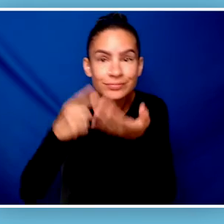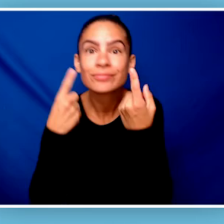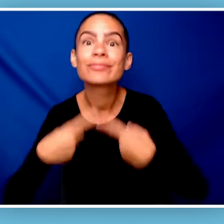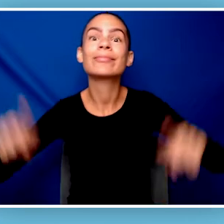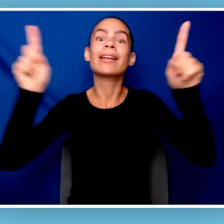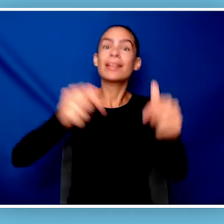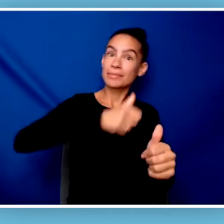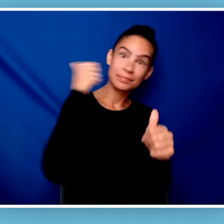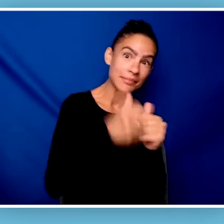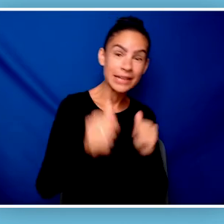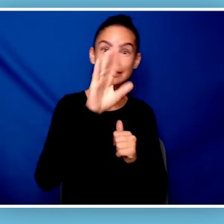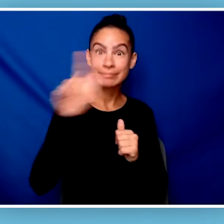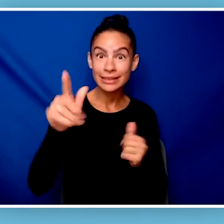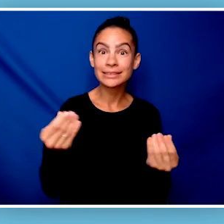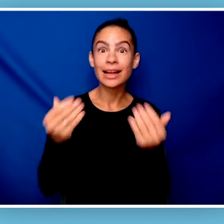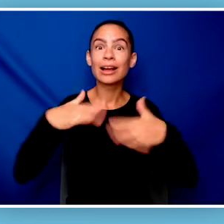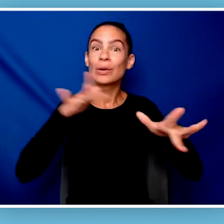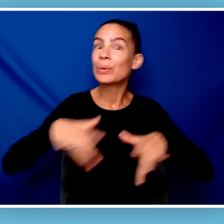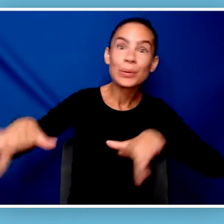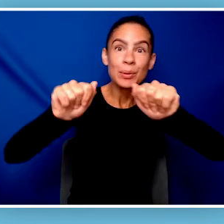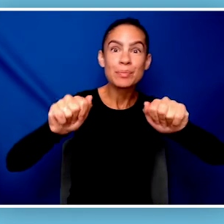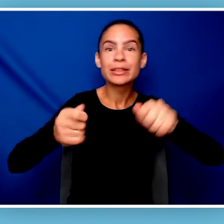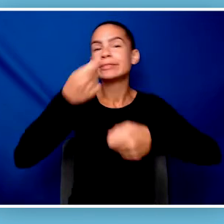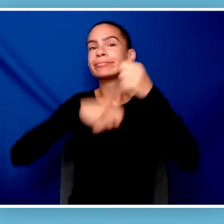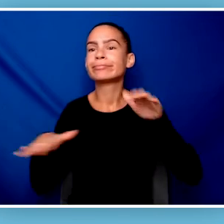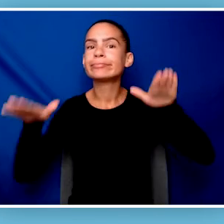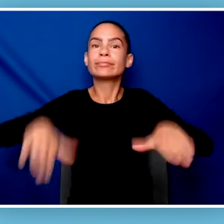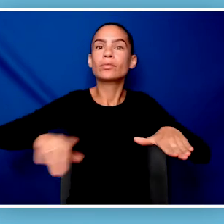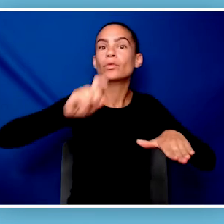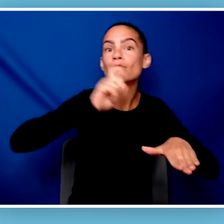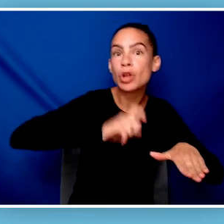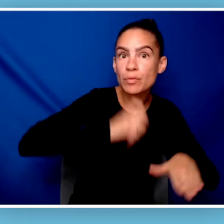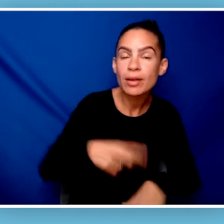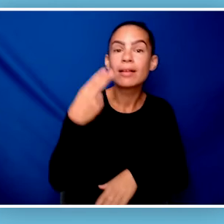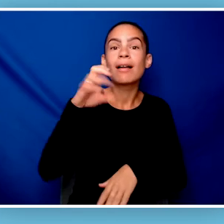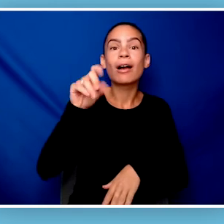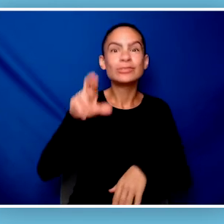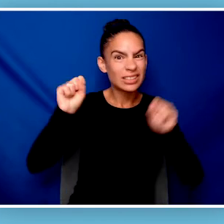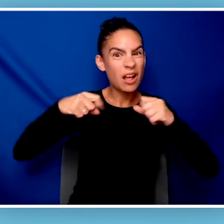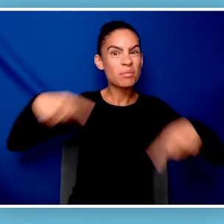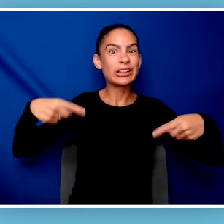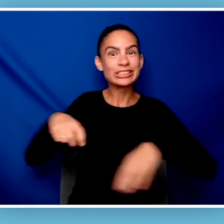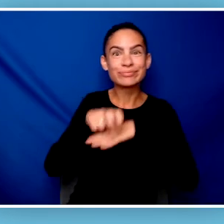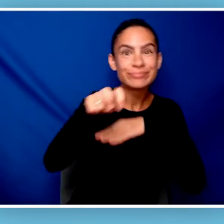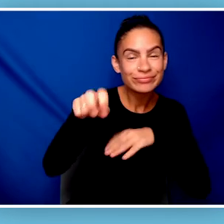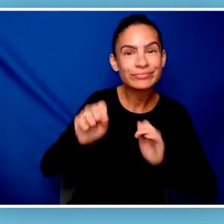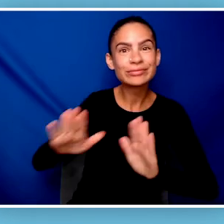The bill was finally passed and the sand at the playground was replaced by rubber that Hector could drive his wheelchair onto.